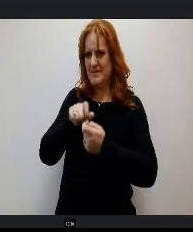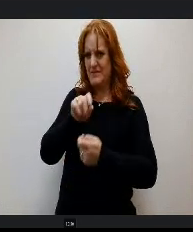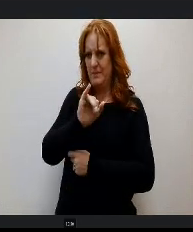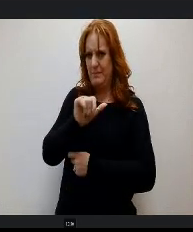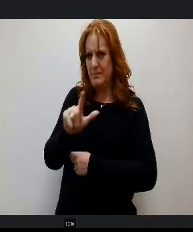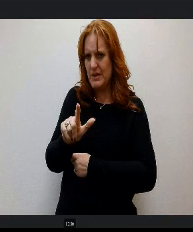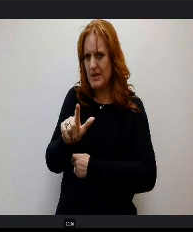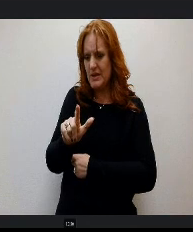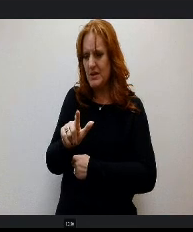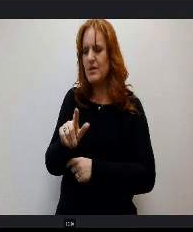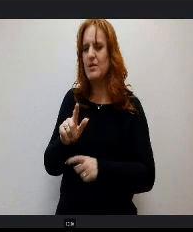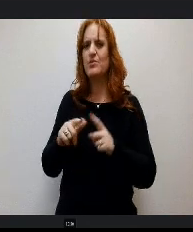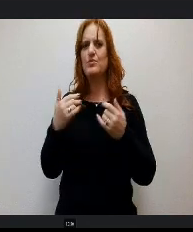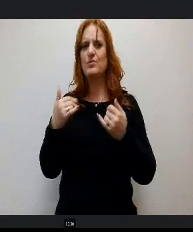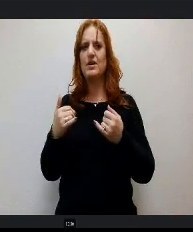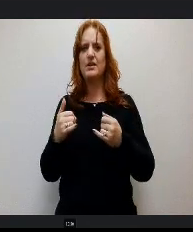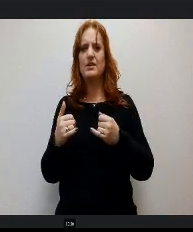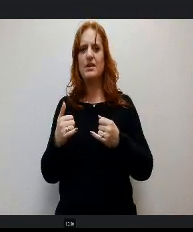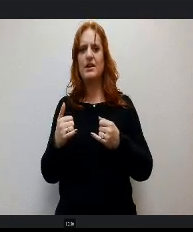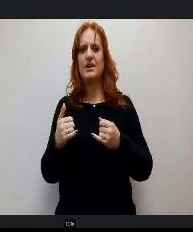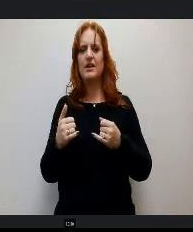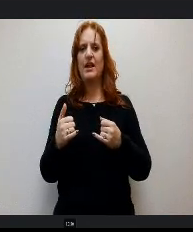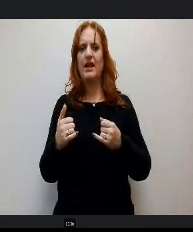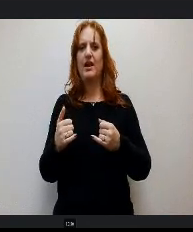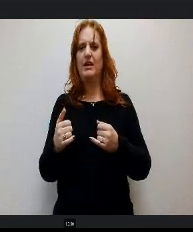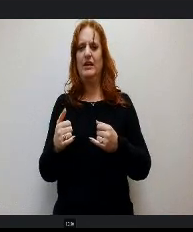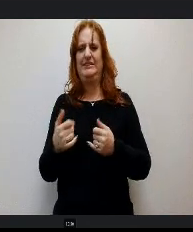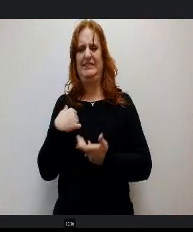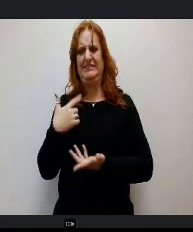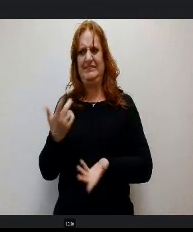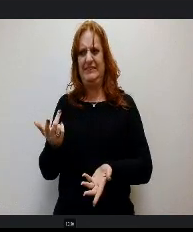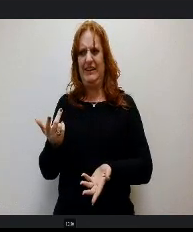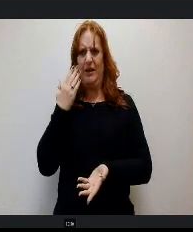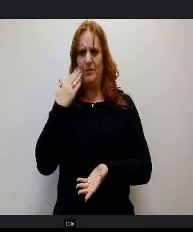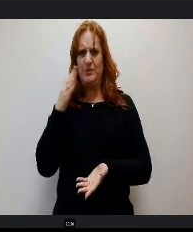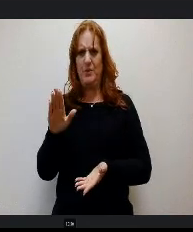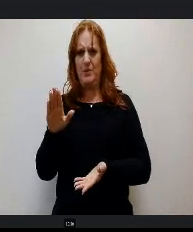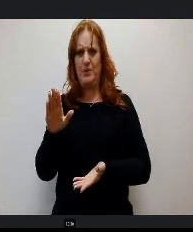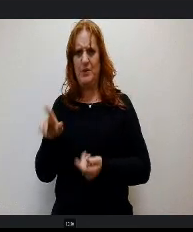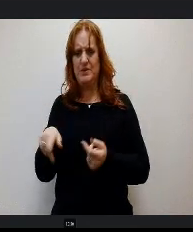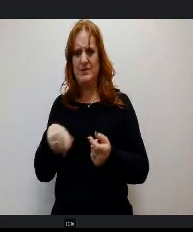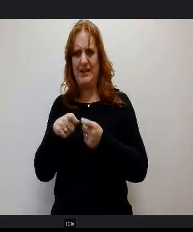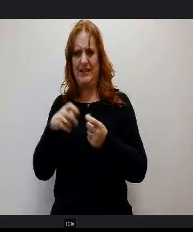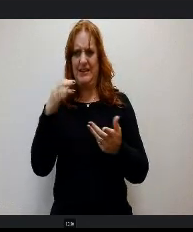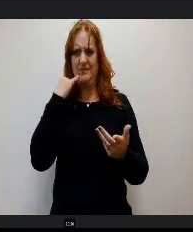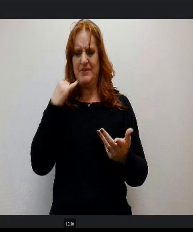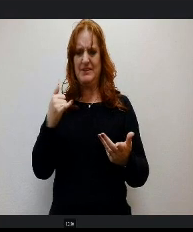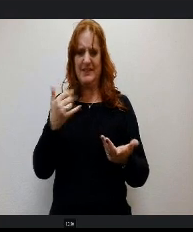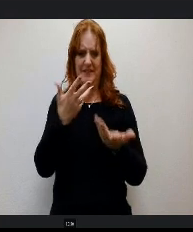right now laid over daily, so I don't know if it's going to pass out of House committee and make it but